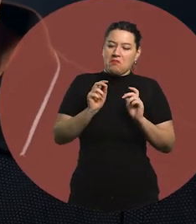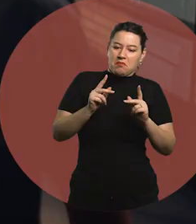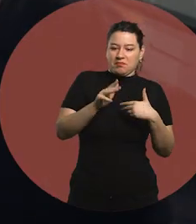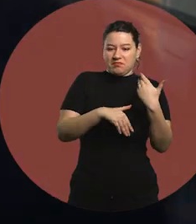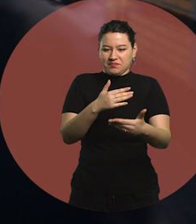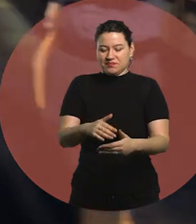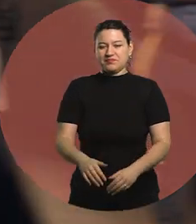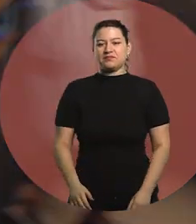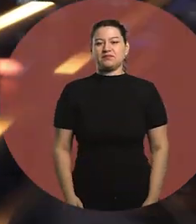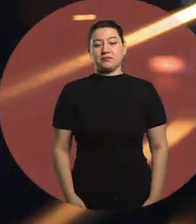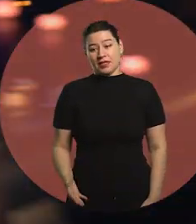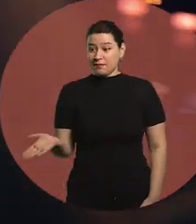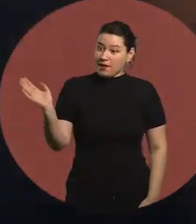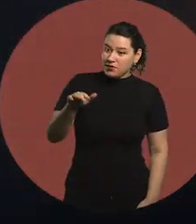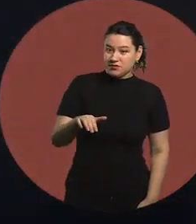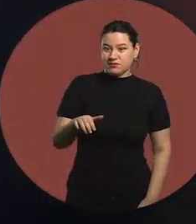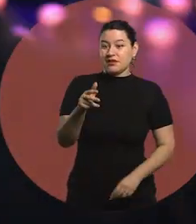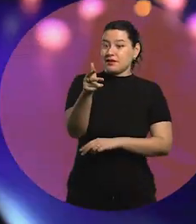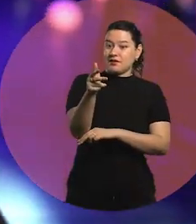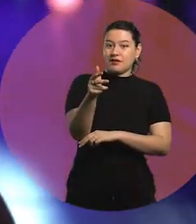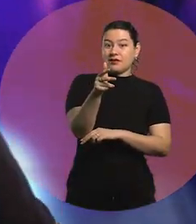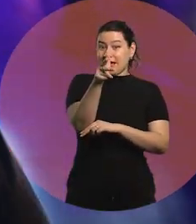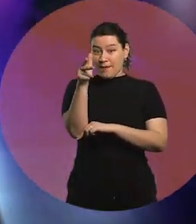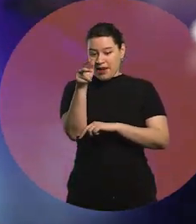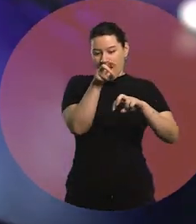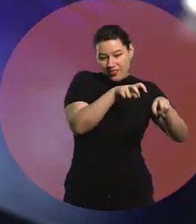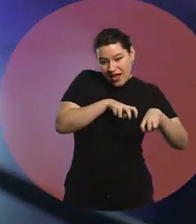Let's go behind the cameras.